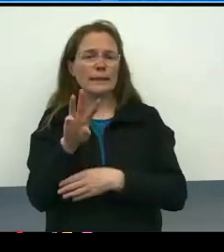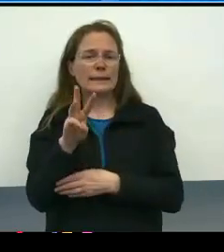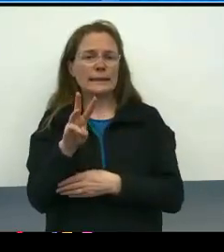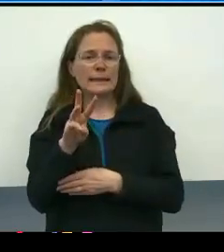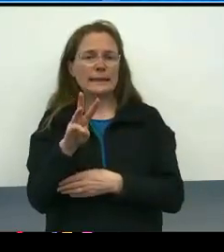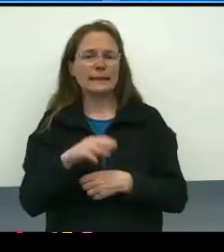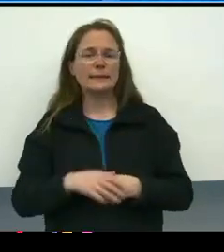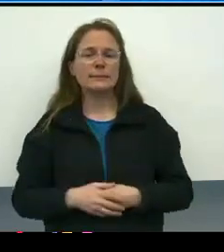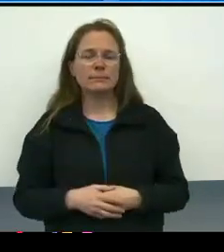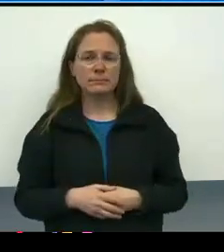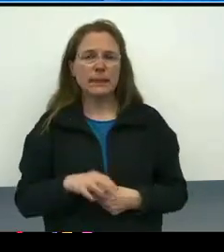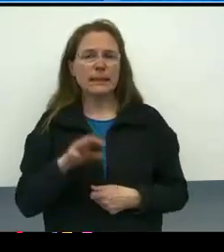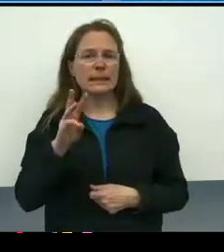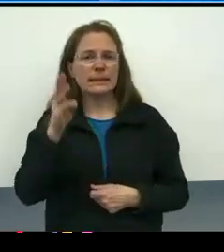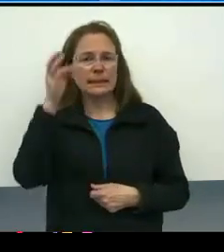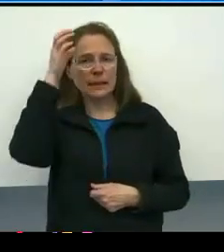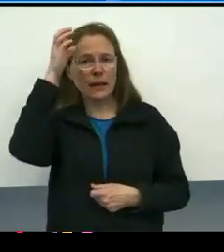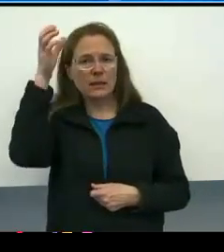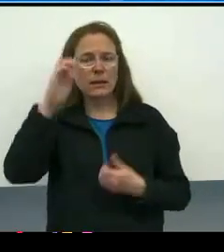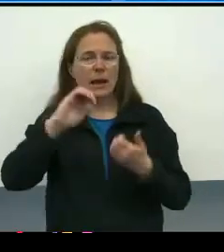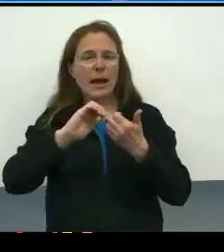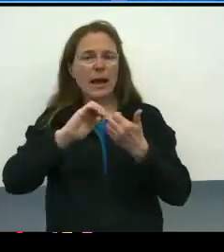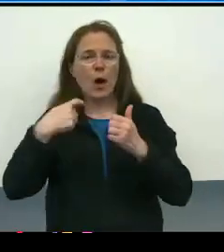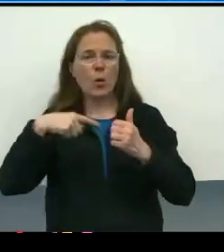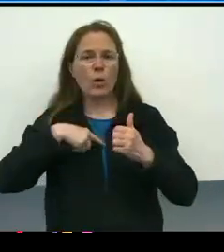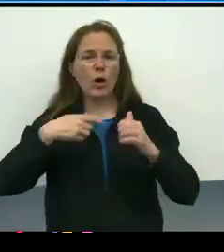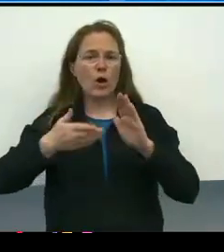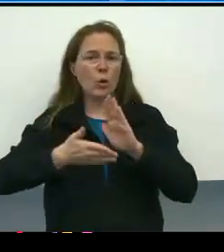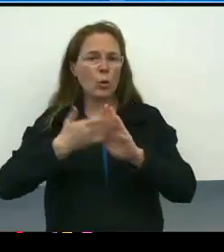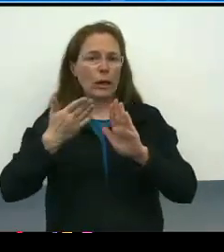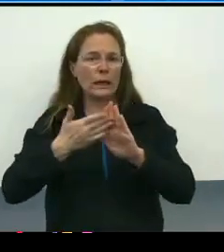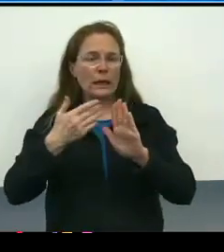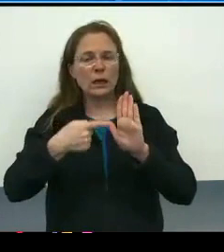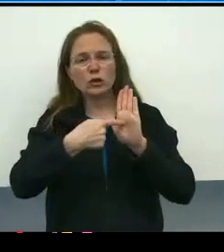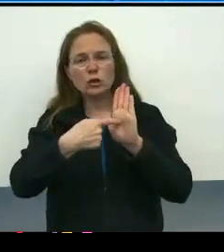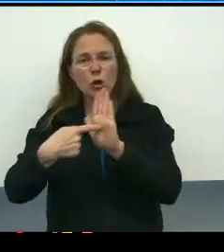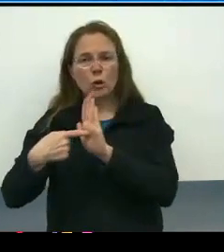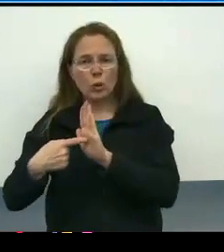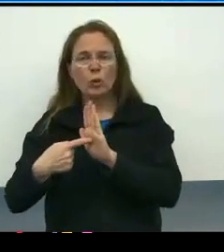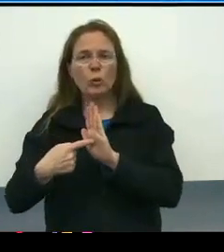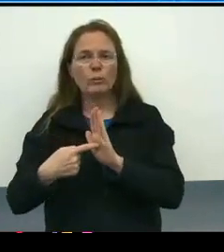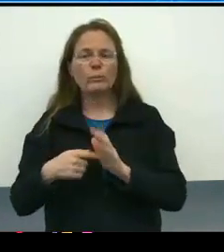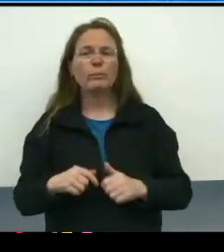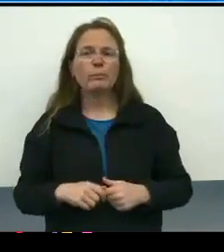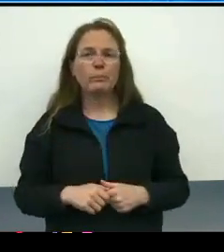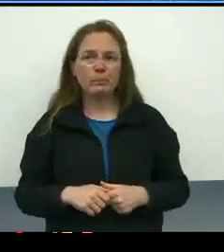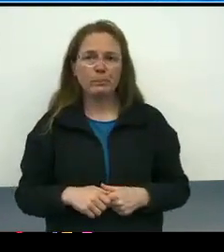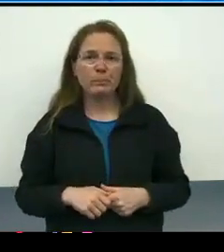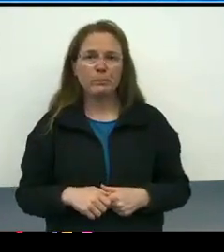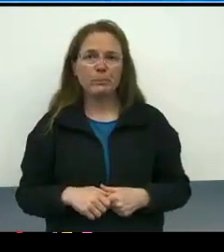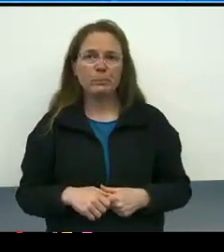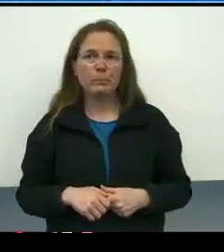and how we've worked to model it and to enact it. So SAMHSA or the Substance Abuse